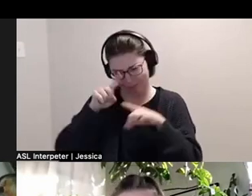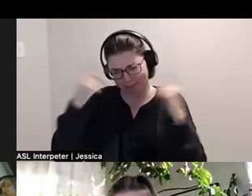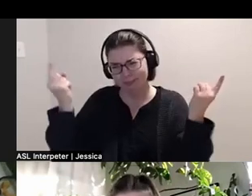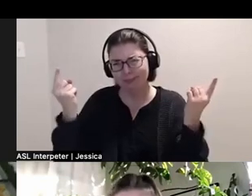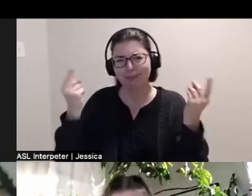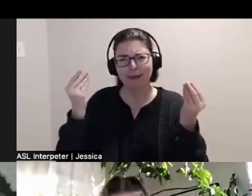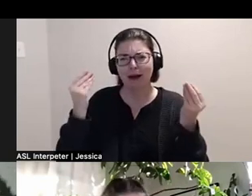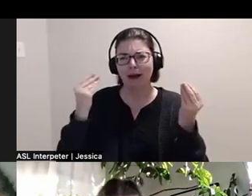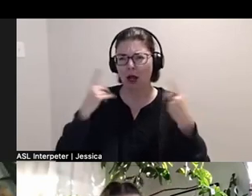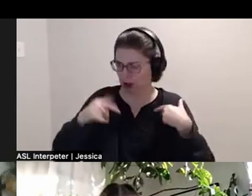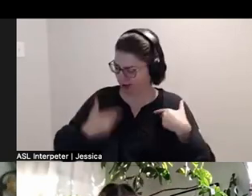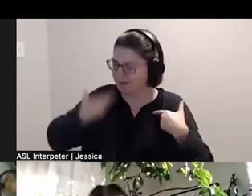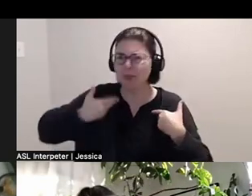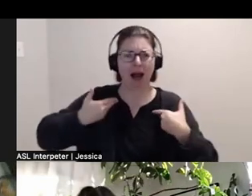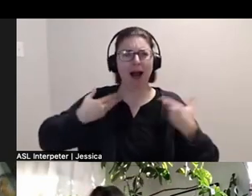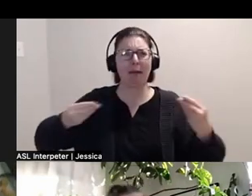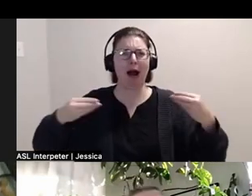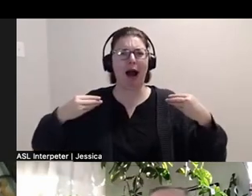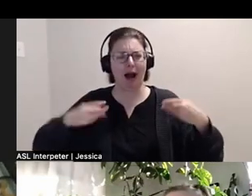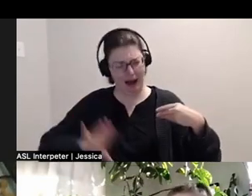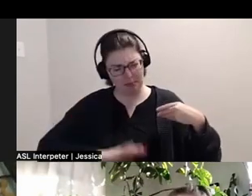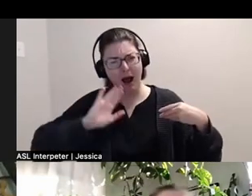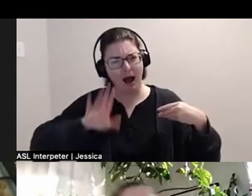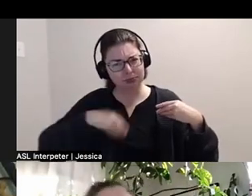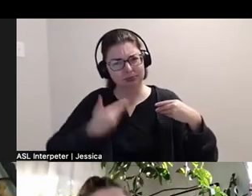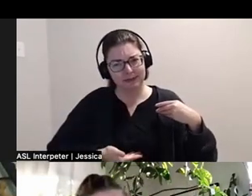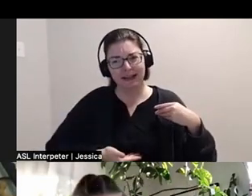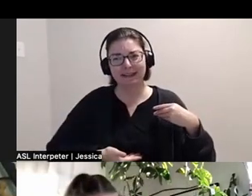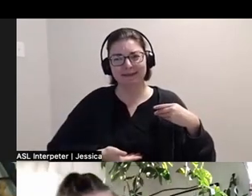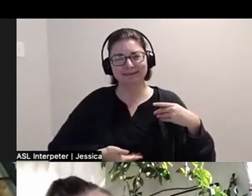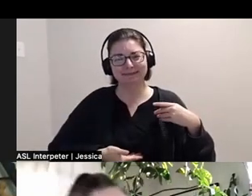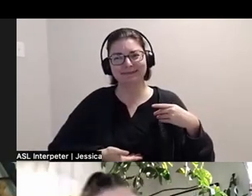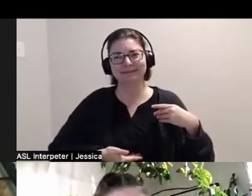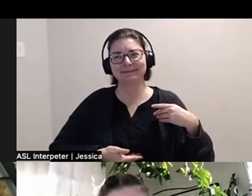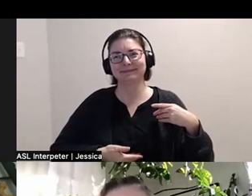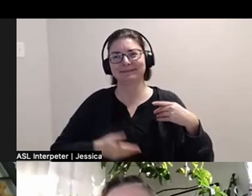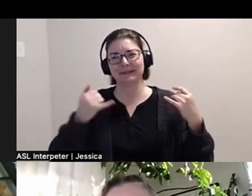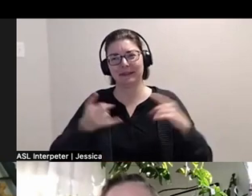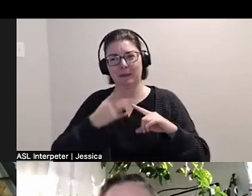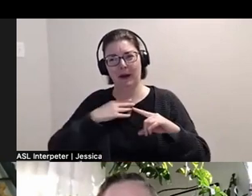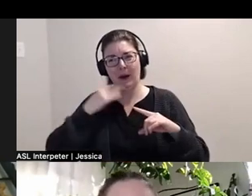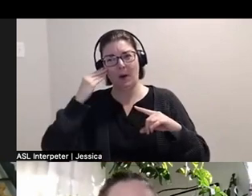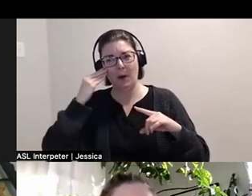Look at this delightful face. I'm very upset by it. I'm coming to you today from my home amiskwacîwâskahikan.